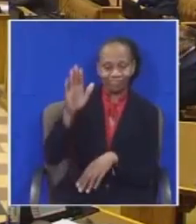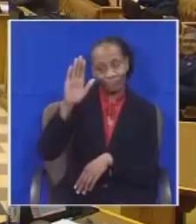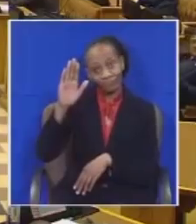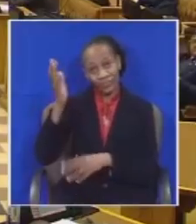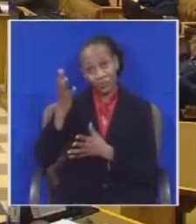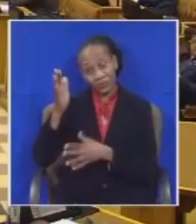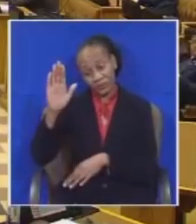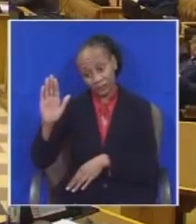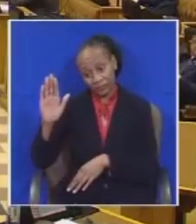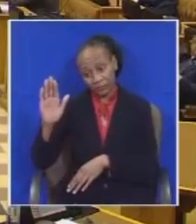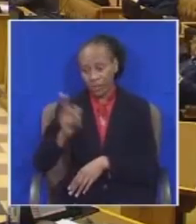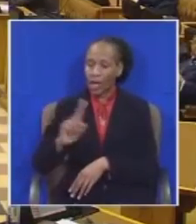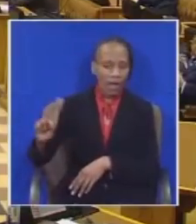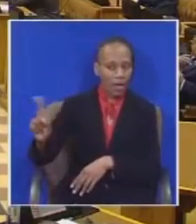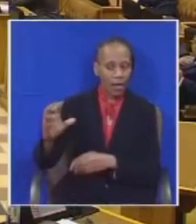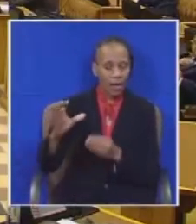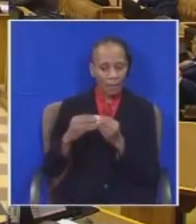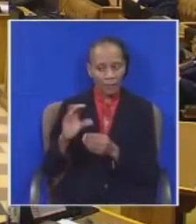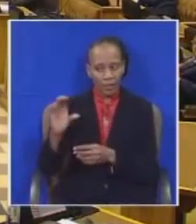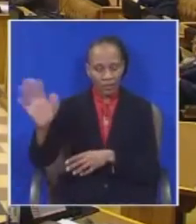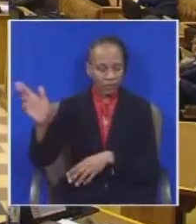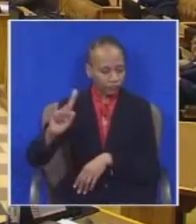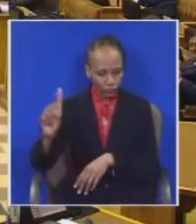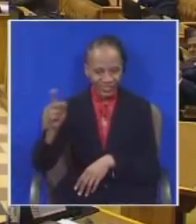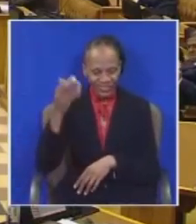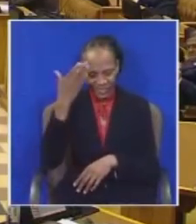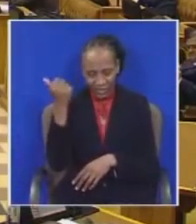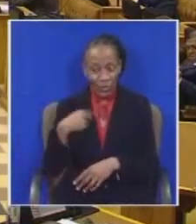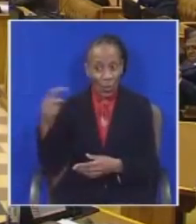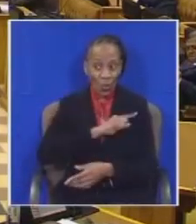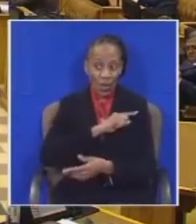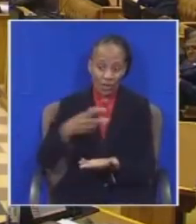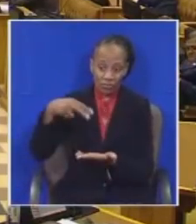No, honorable Cater. I don't know on what you are rising, but otherwise I will... honorable speaker